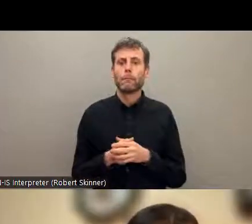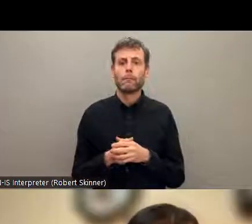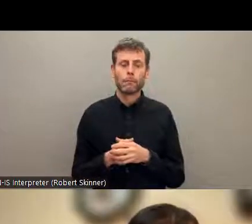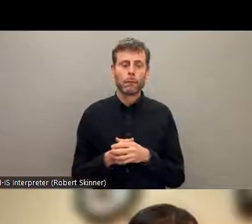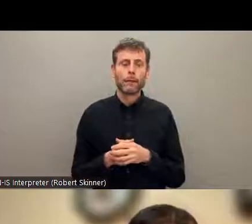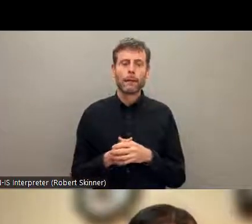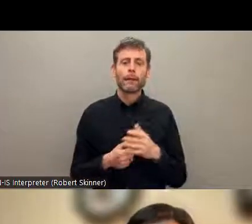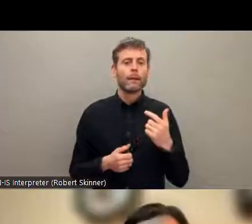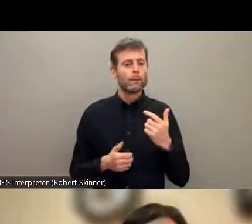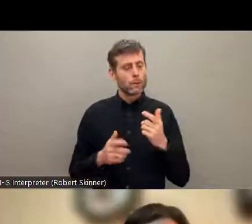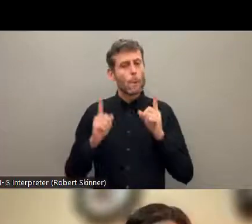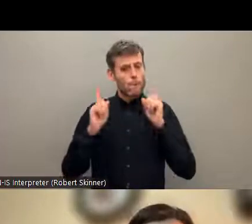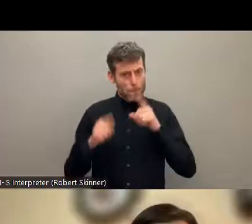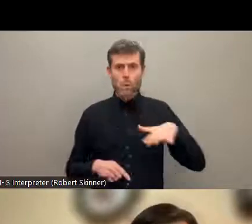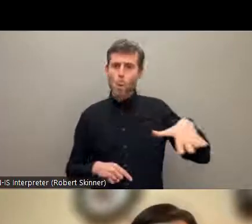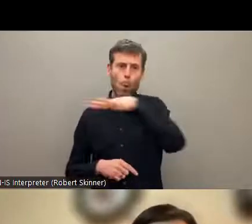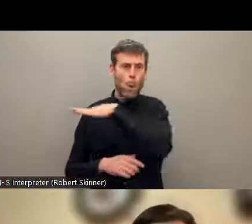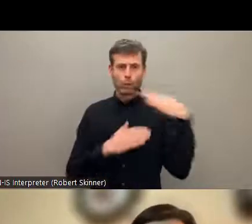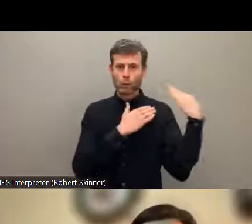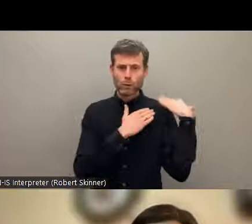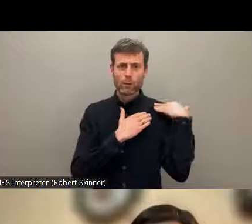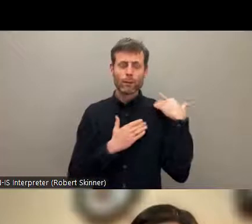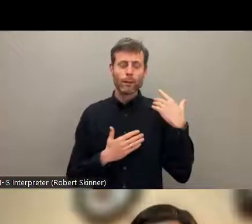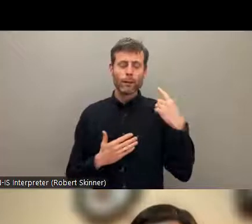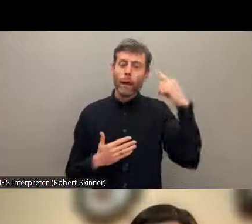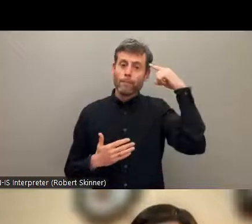respected, and realized by